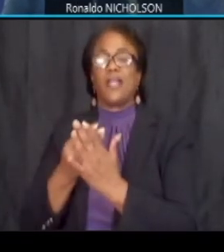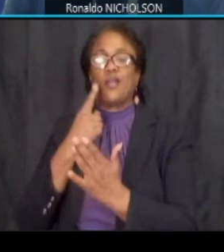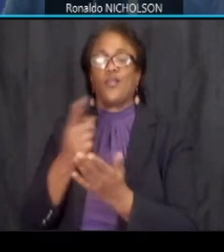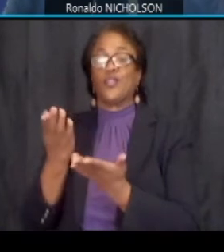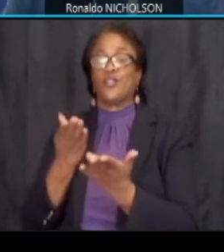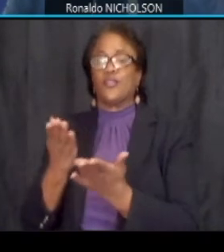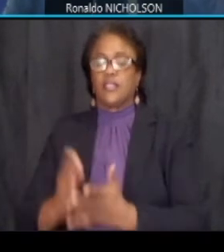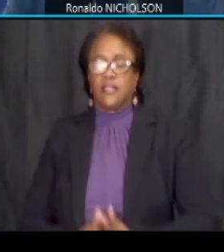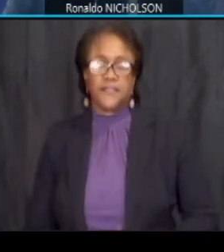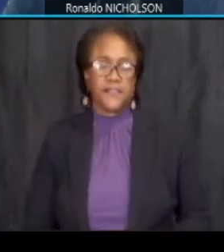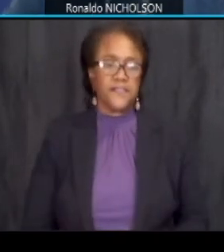next slide please